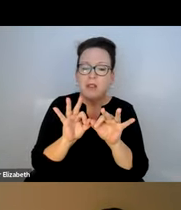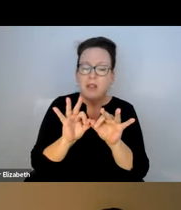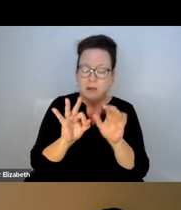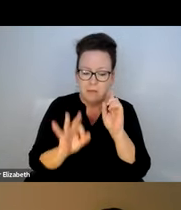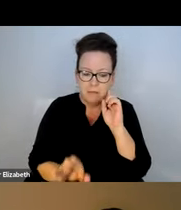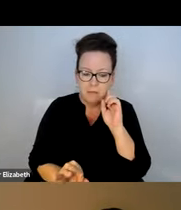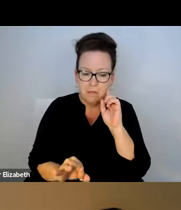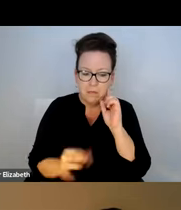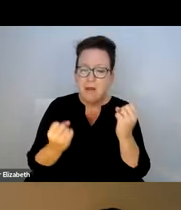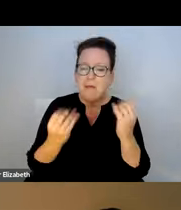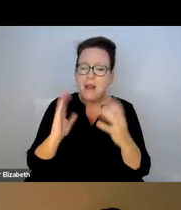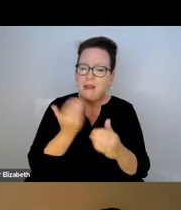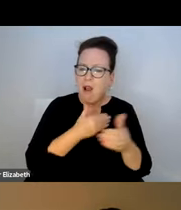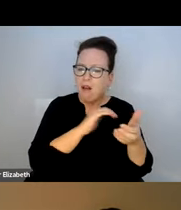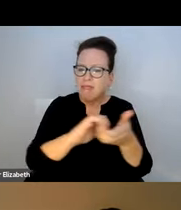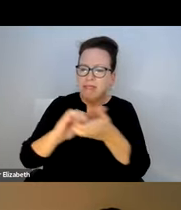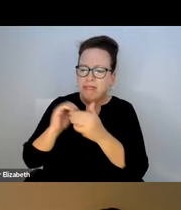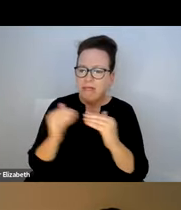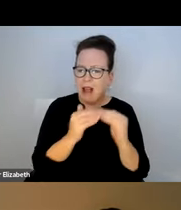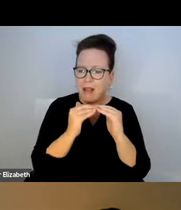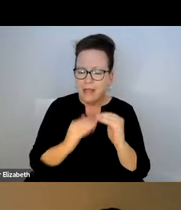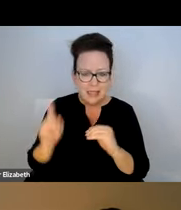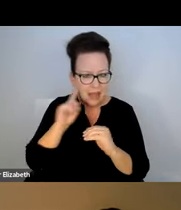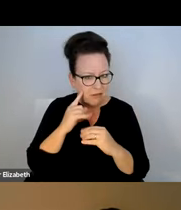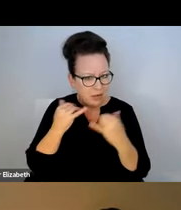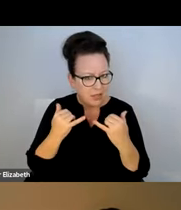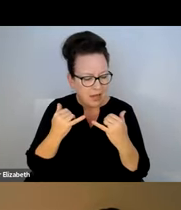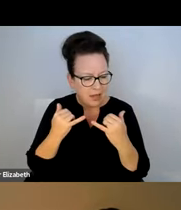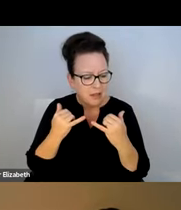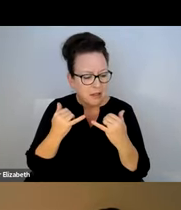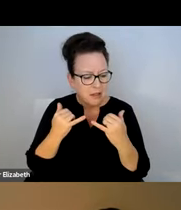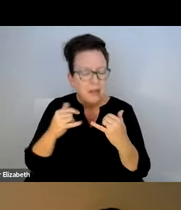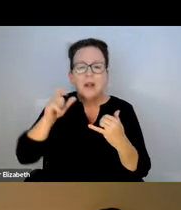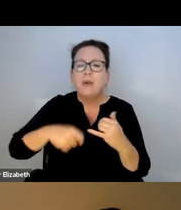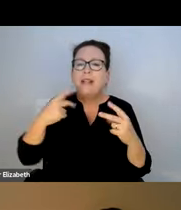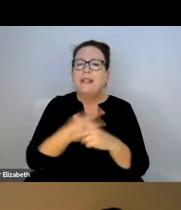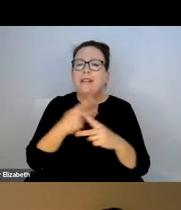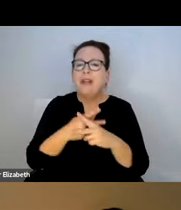AND WHO DOES WHAT TODAY. MORE IMPORTANTLY, A NUMBER OF MY COLLEAGUES AND I ARE HERE